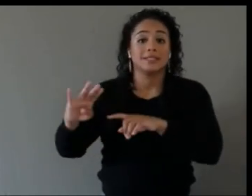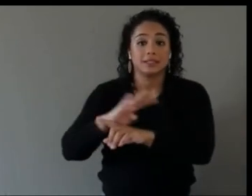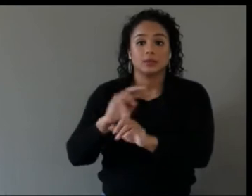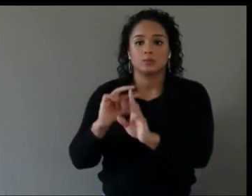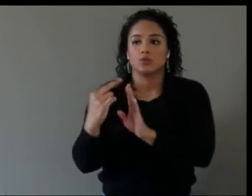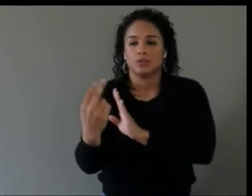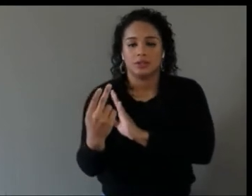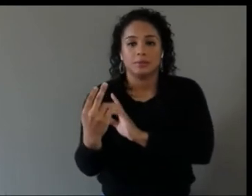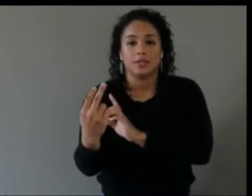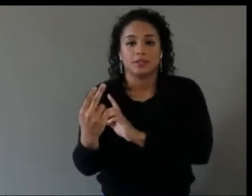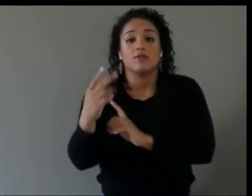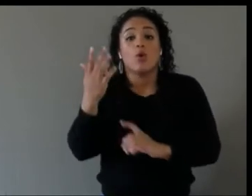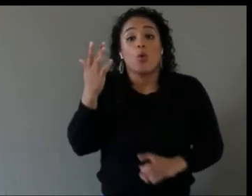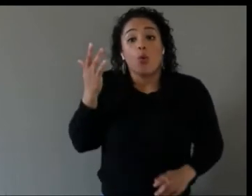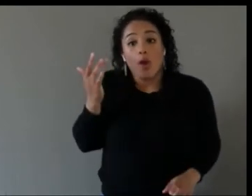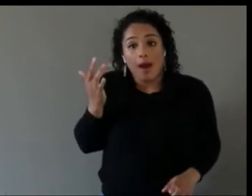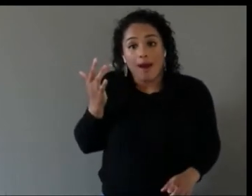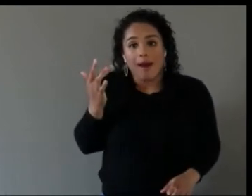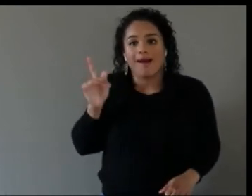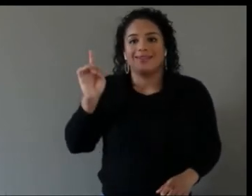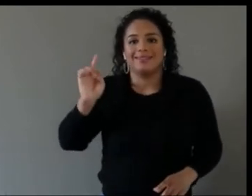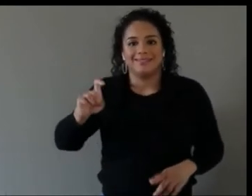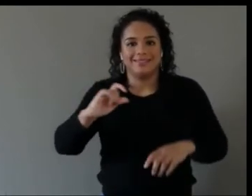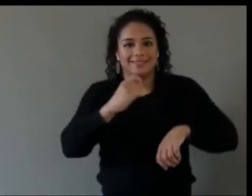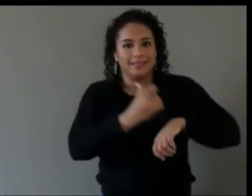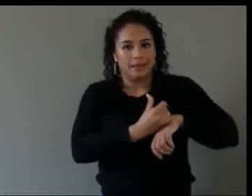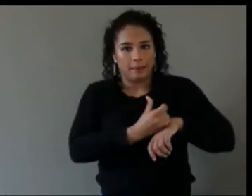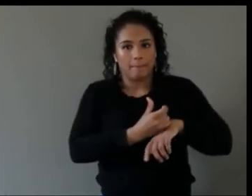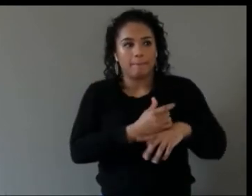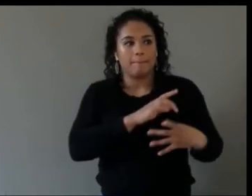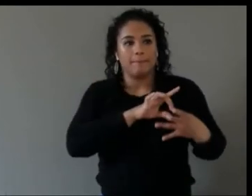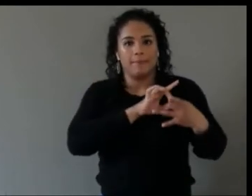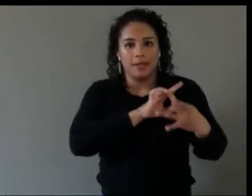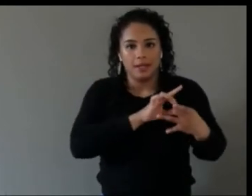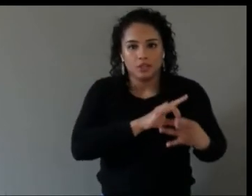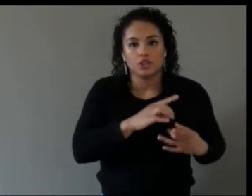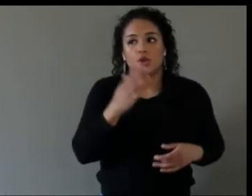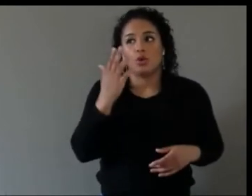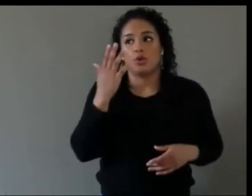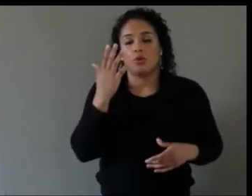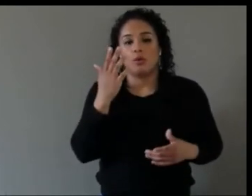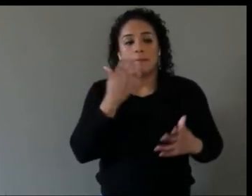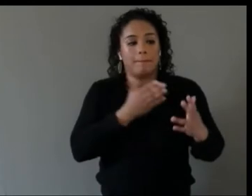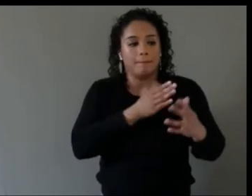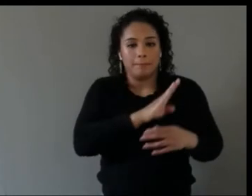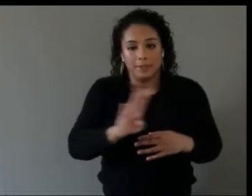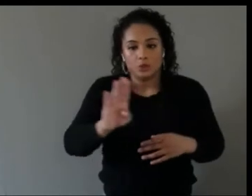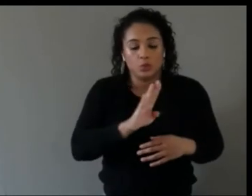between people who are using XR, and people who have accessibility needs, and thank you